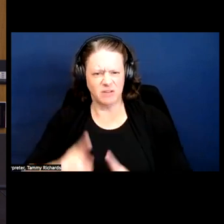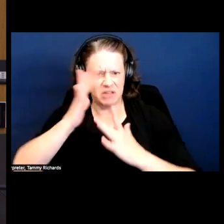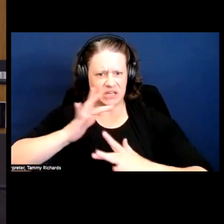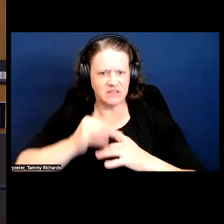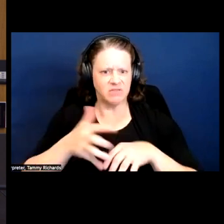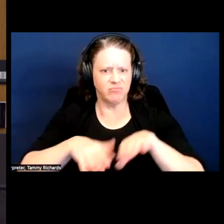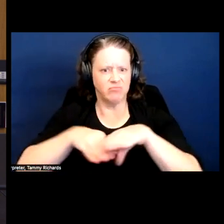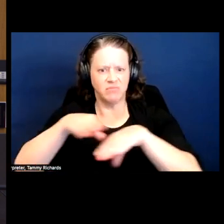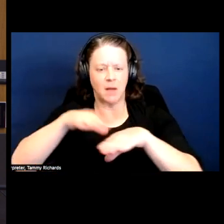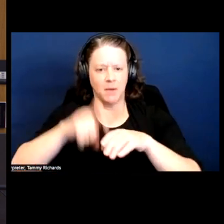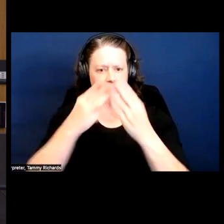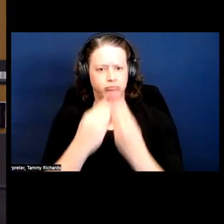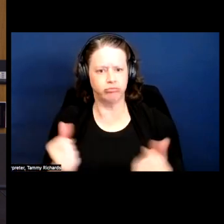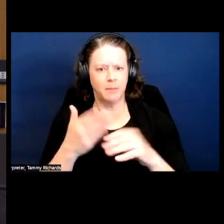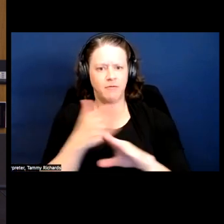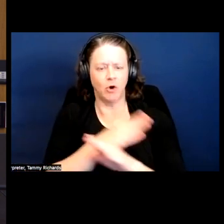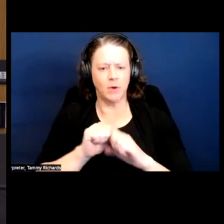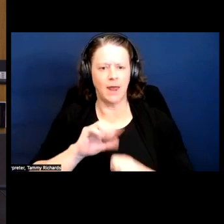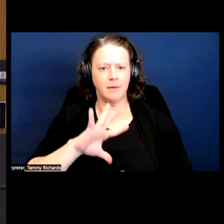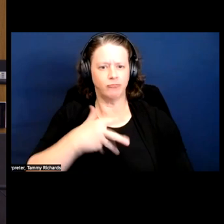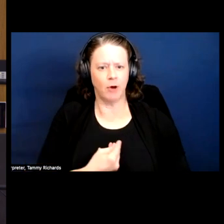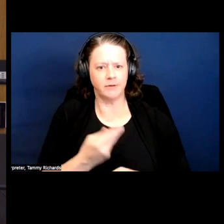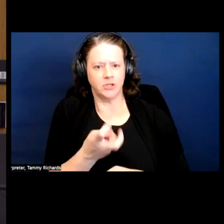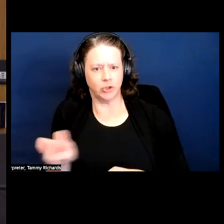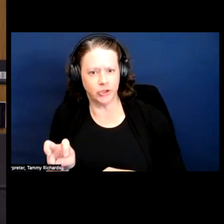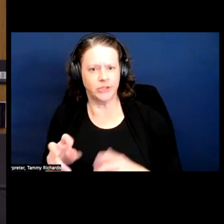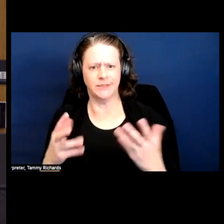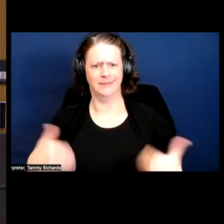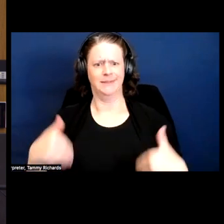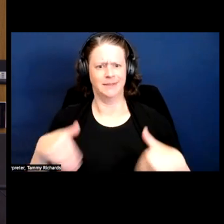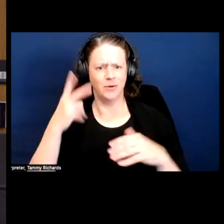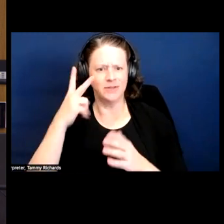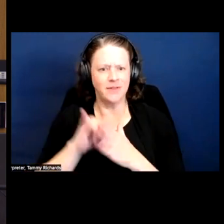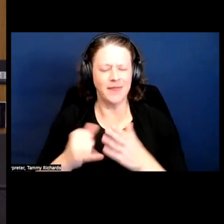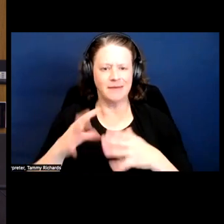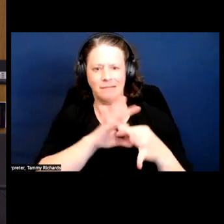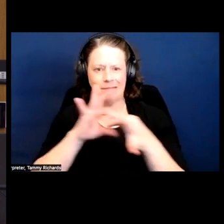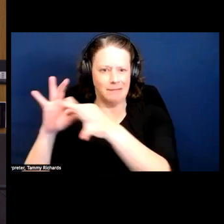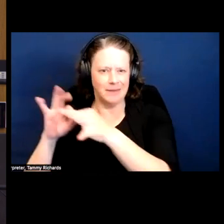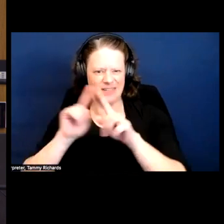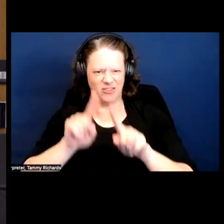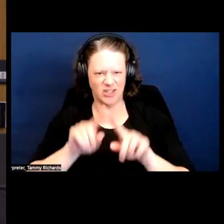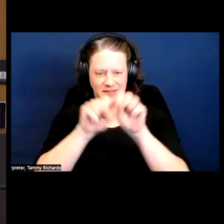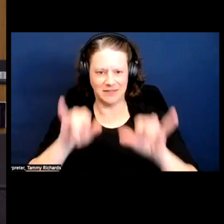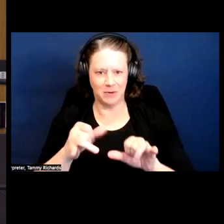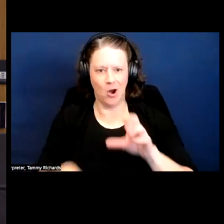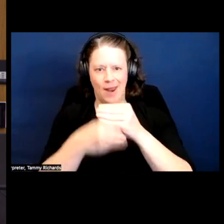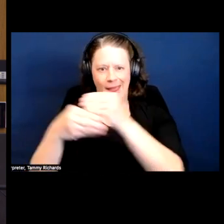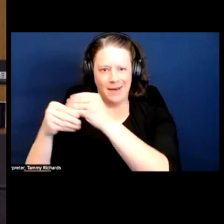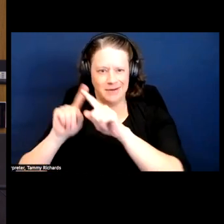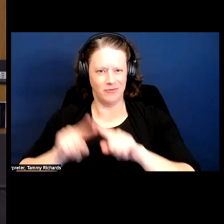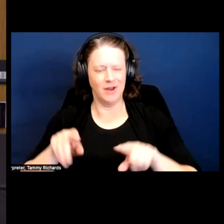So we see the connection between the different systems are adding layers of ableism for folks